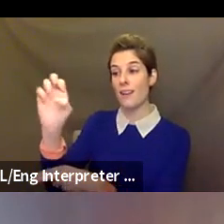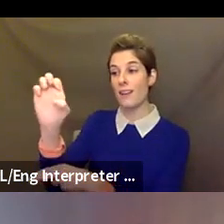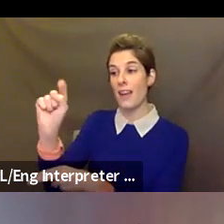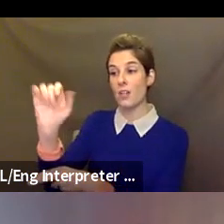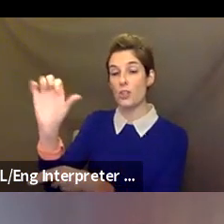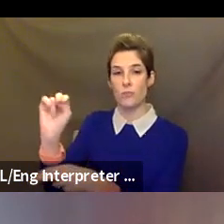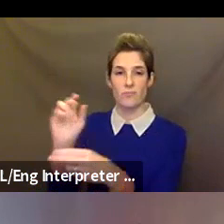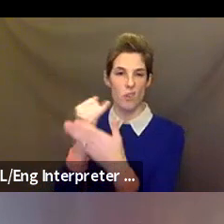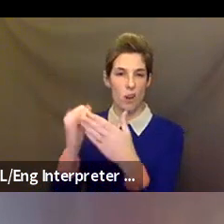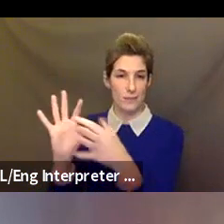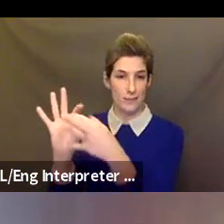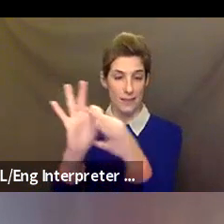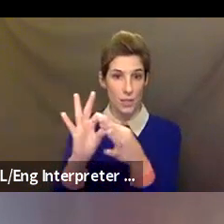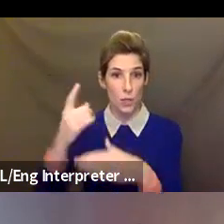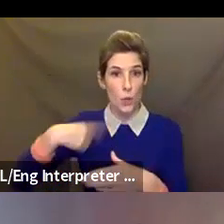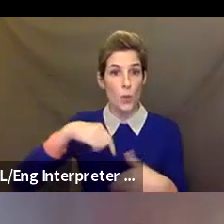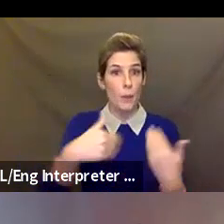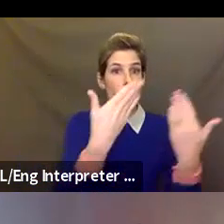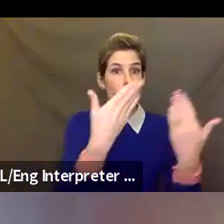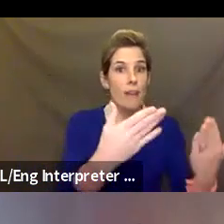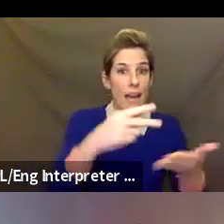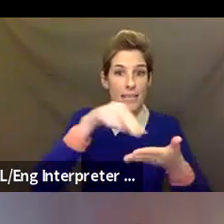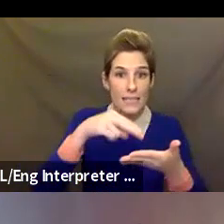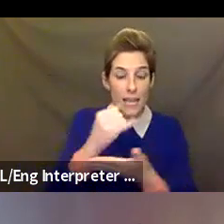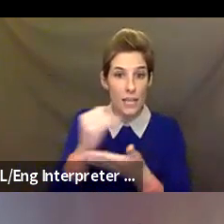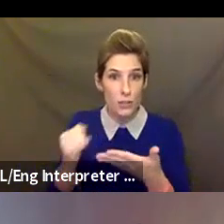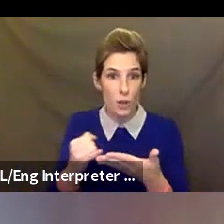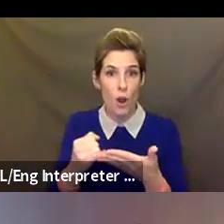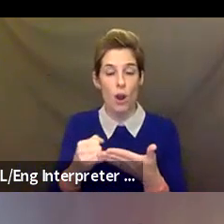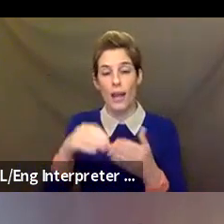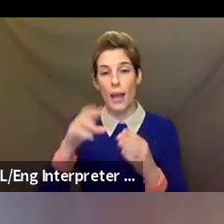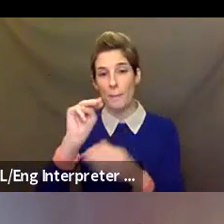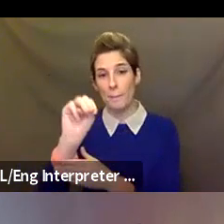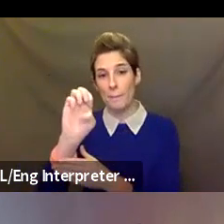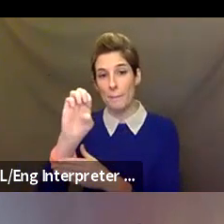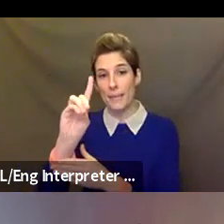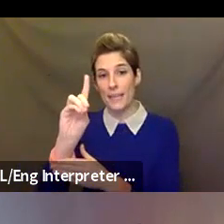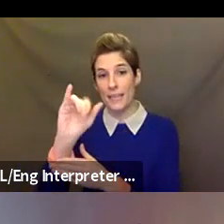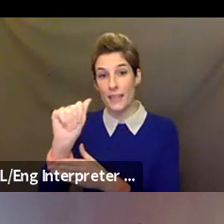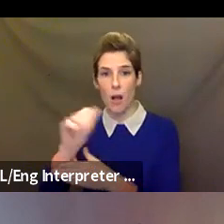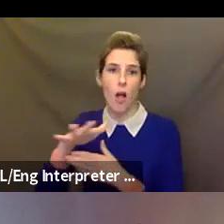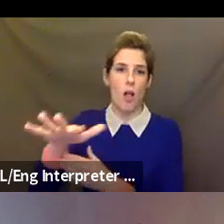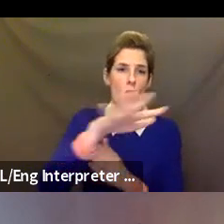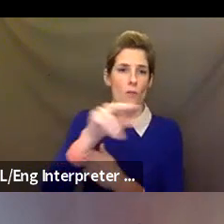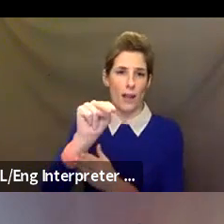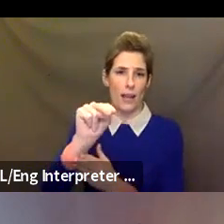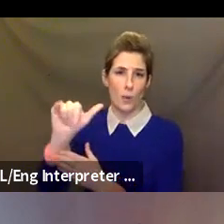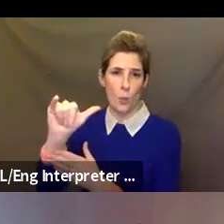schools in all five boroughs of New York City. This year, our programs are remote and online with artists mostly teaching